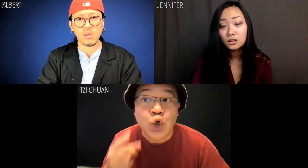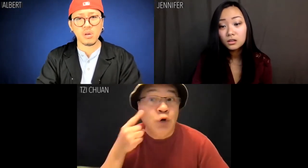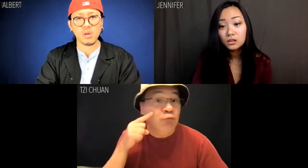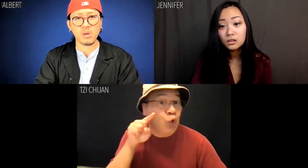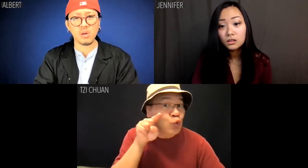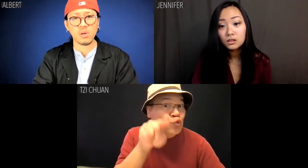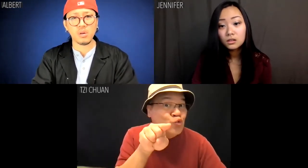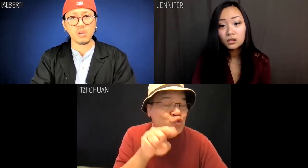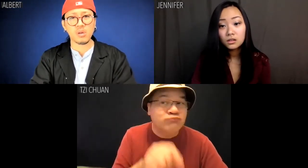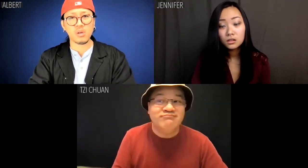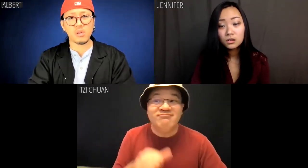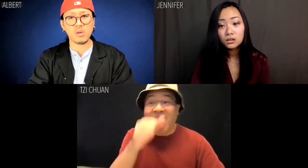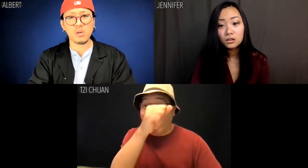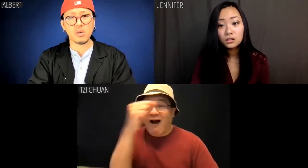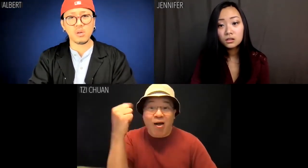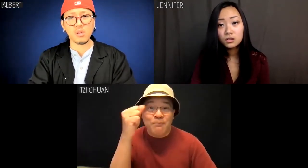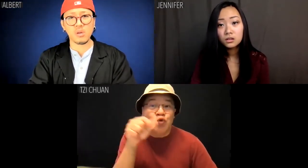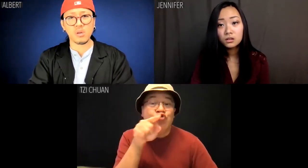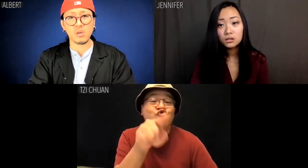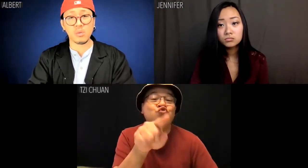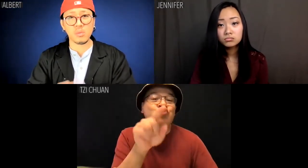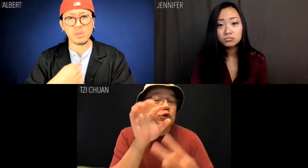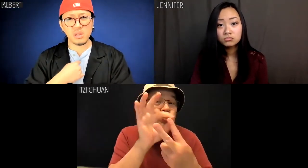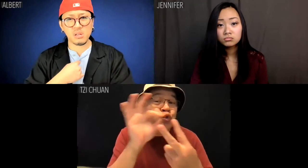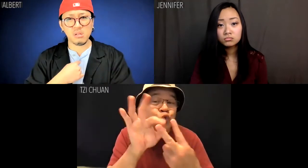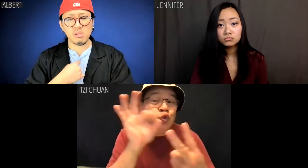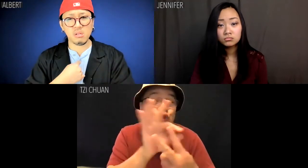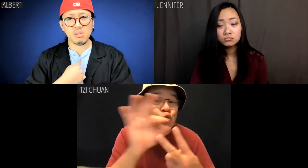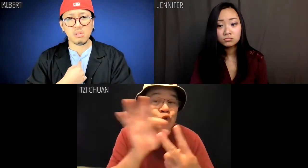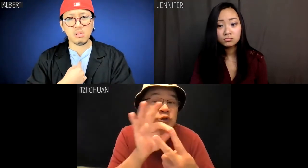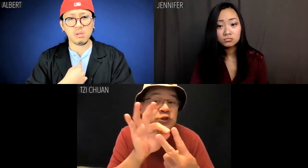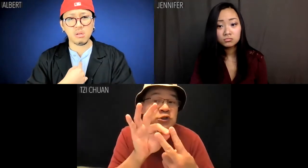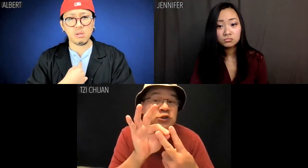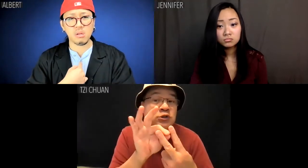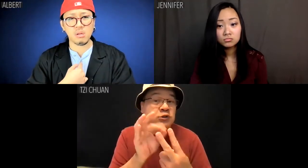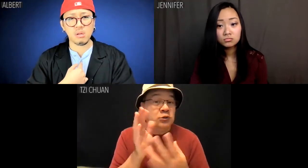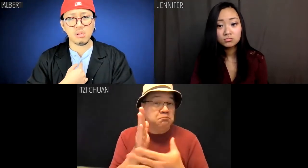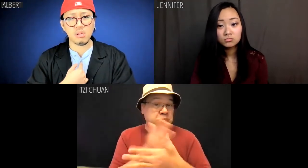And for you, Albert, you may choose between